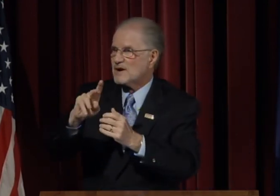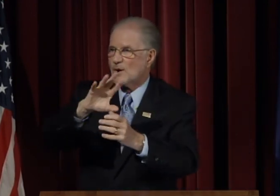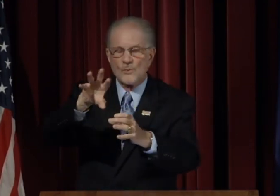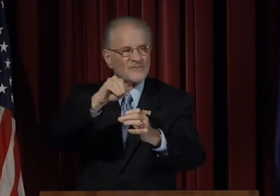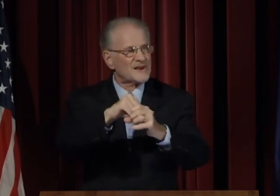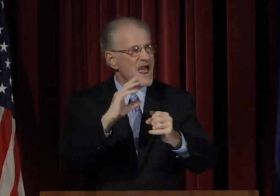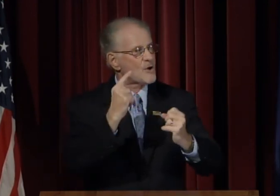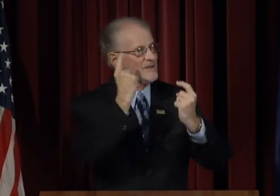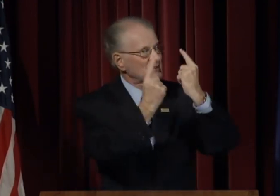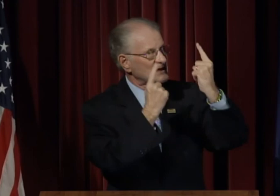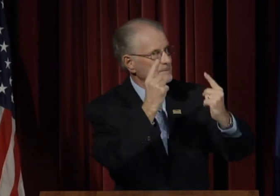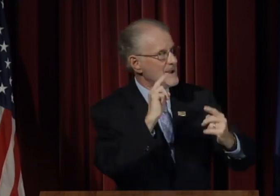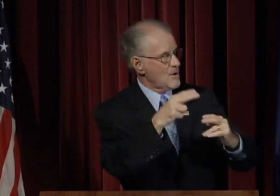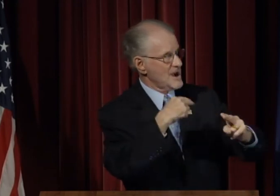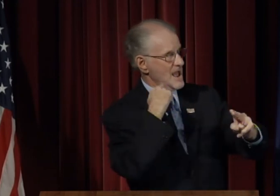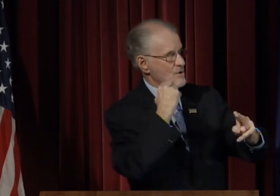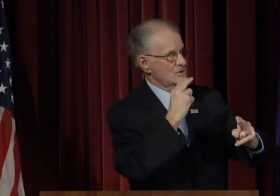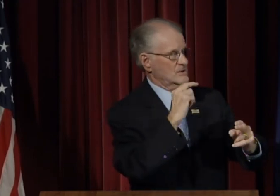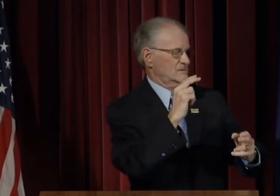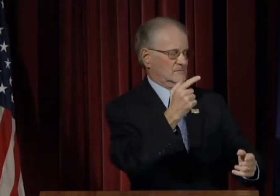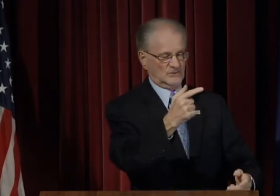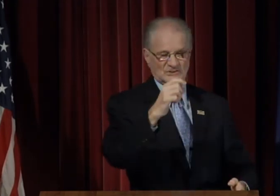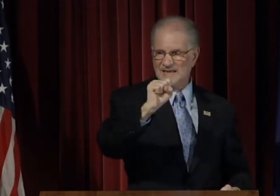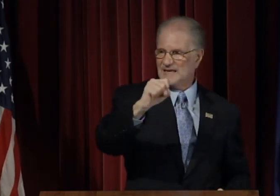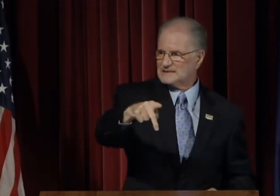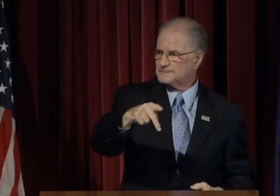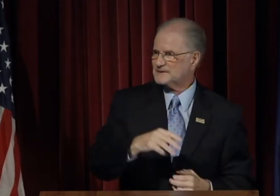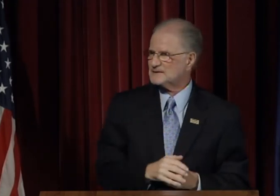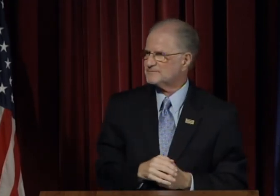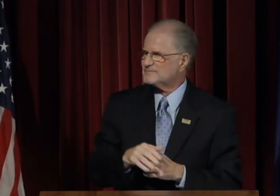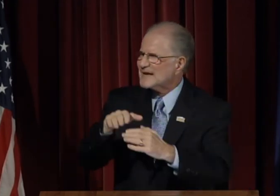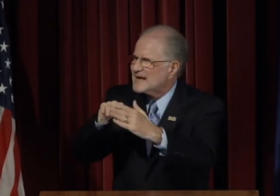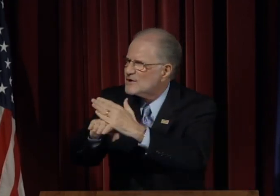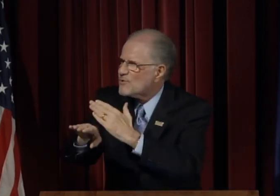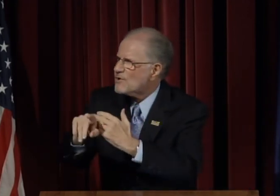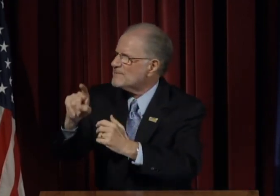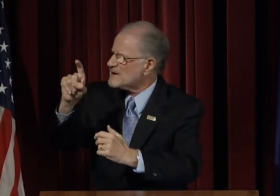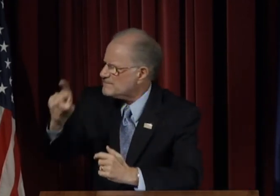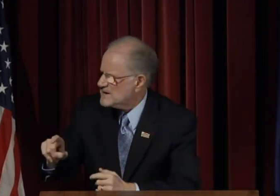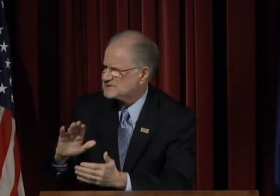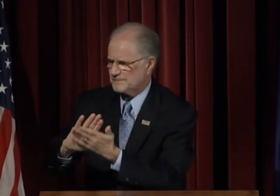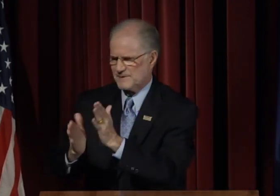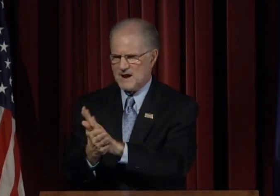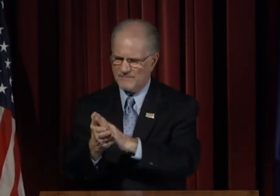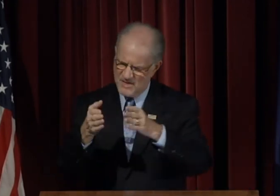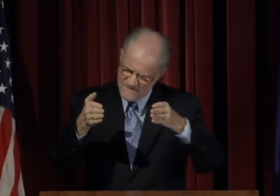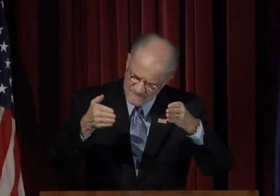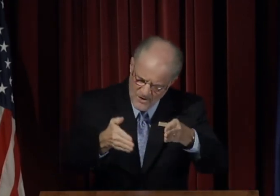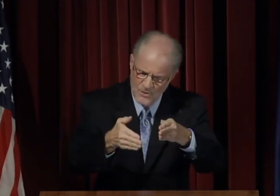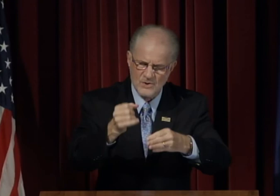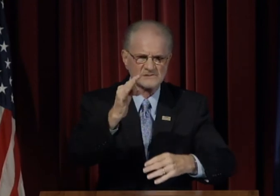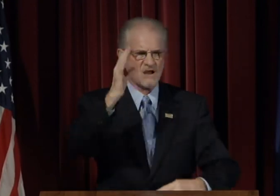We need to reconsider the positioning of enrollment within our thinking about our GSP.